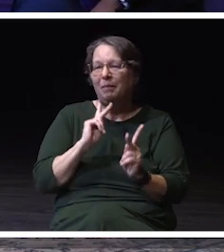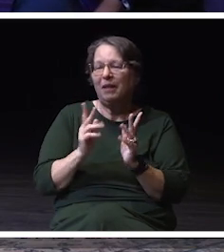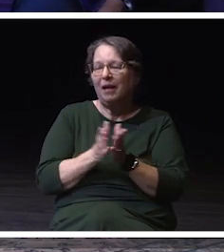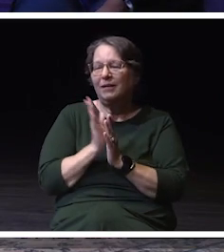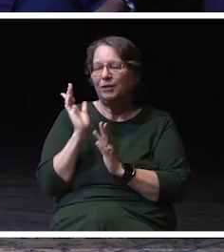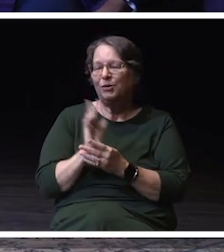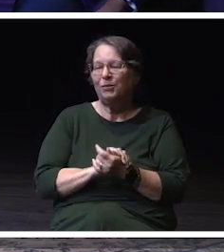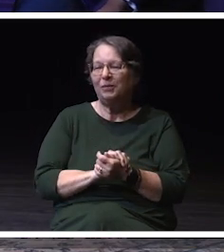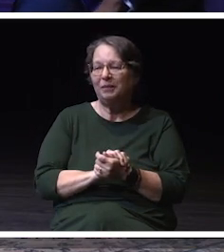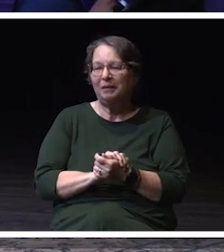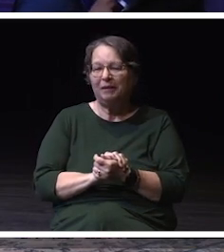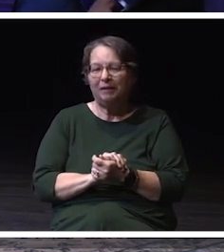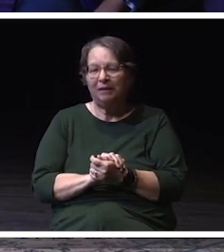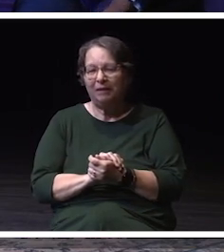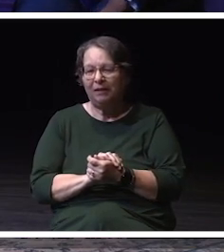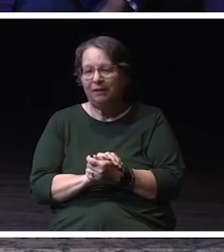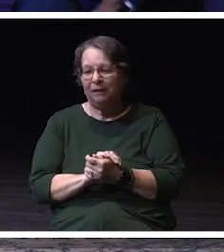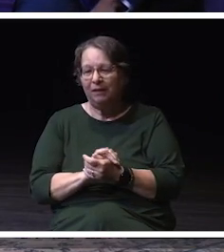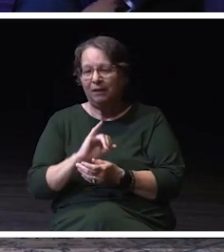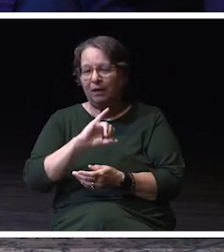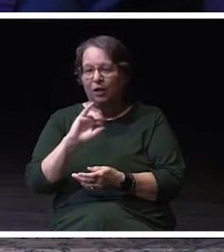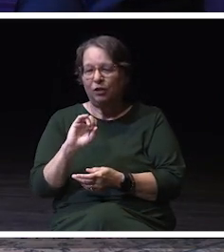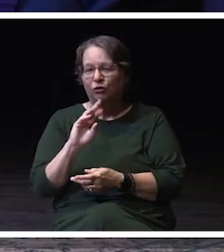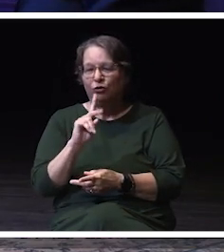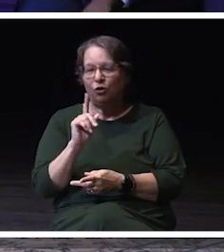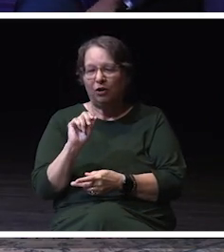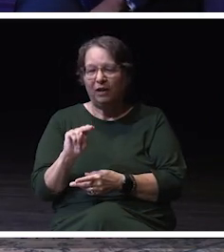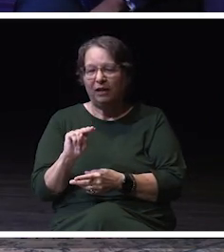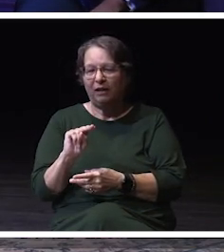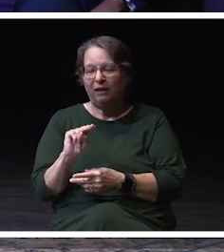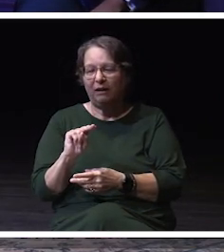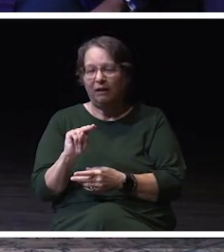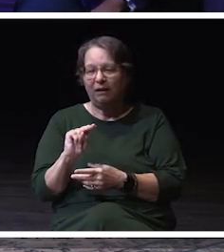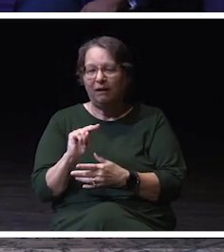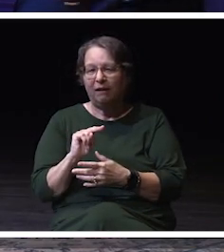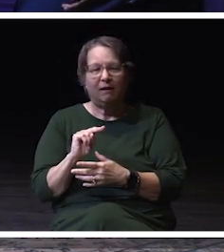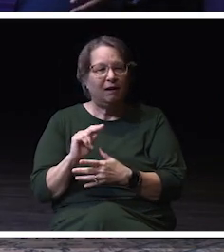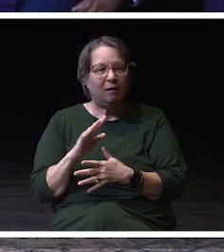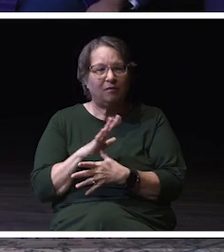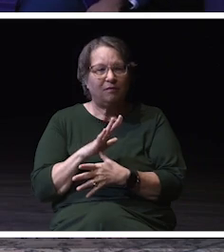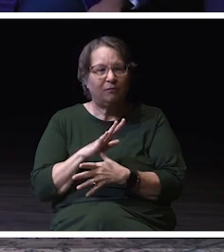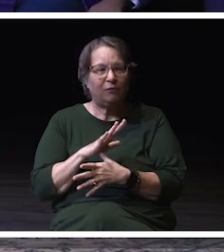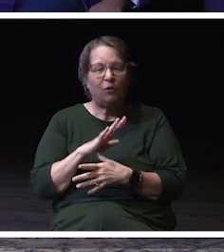My name is my name is Jordyn Robinson. I am a fourth year here at the university. I use he/him pronouns.